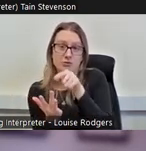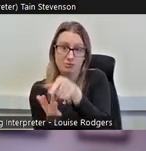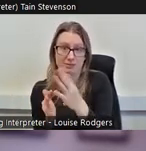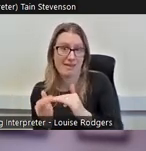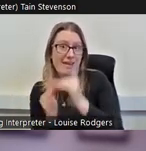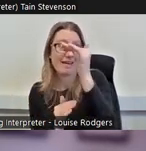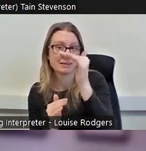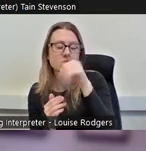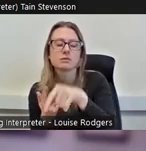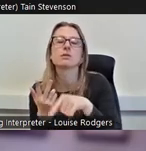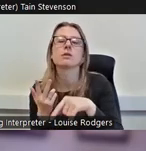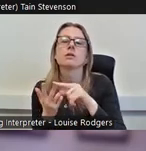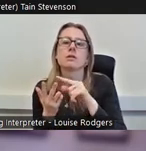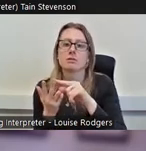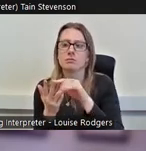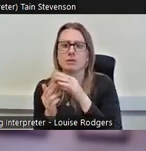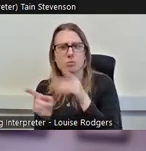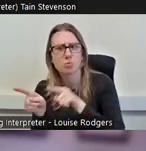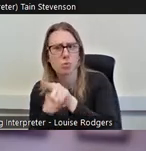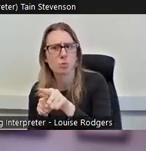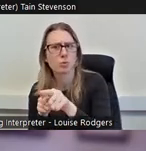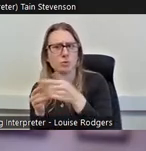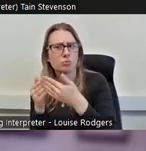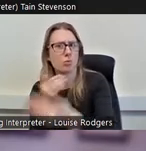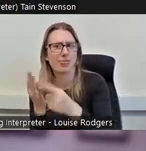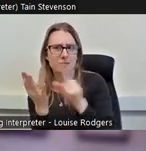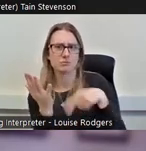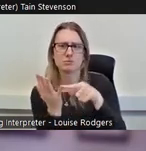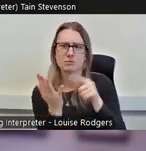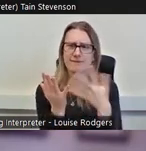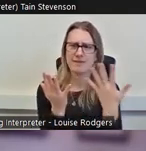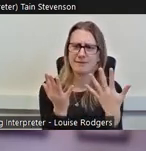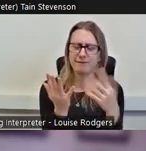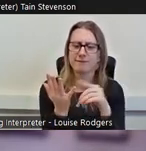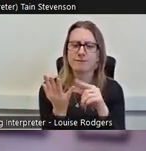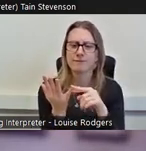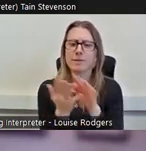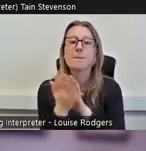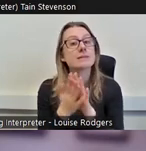higher than quintile five—so, where you can encourage people, where we can break